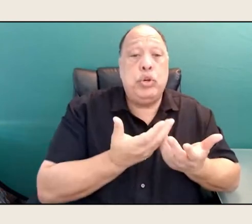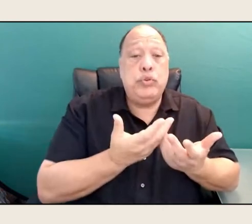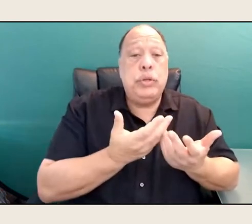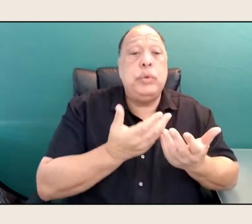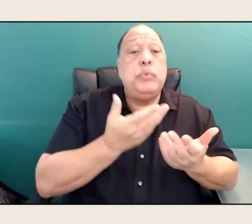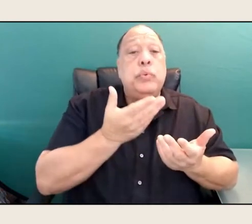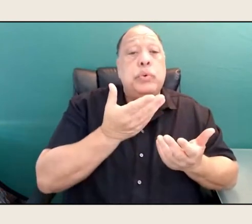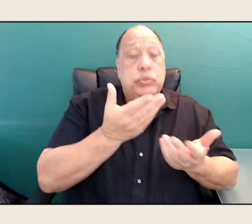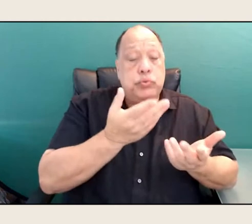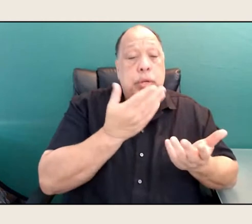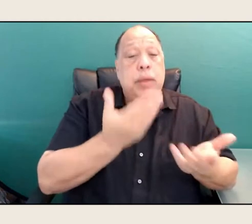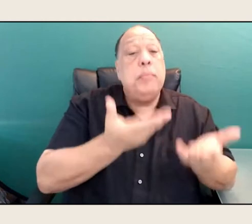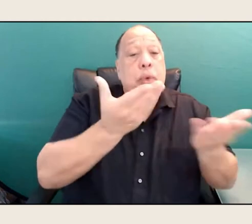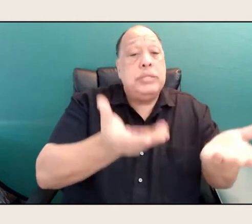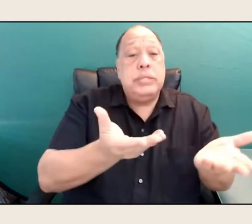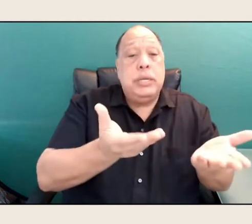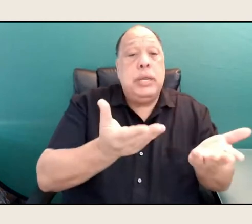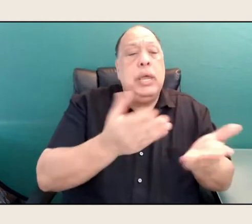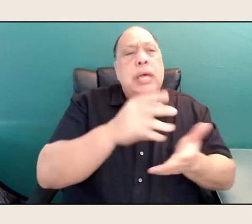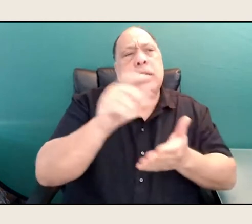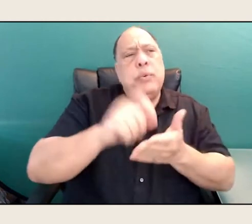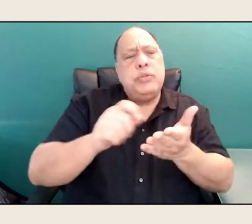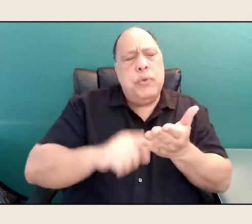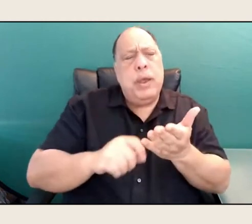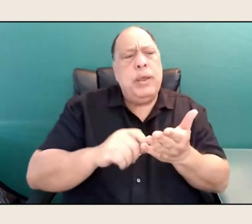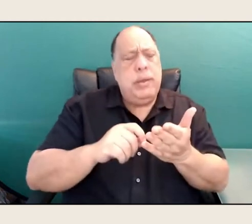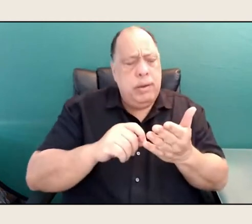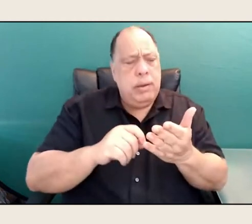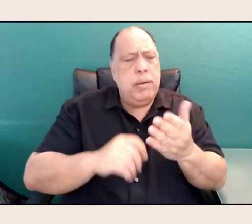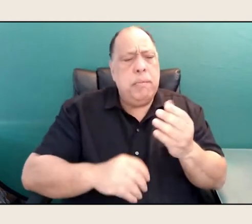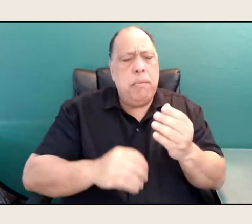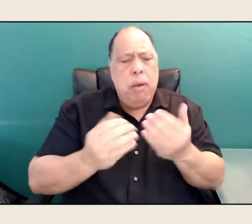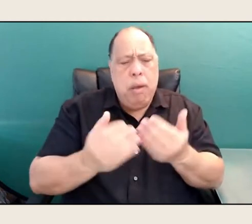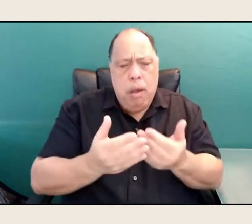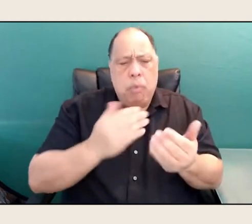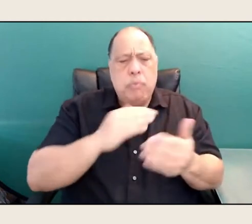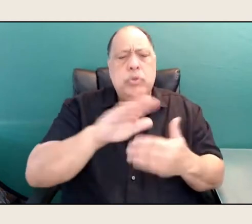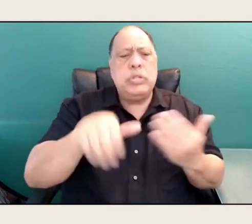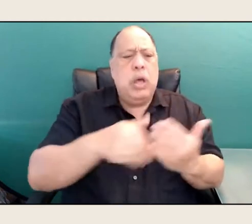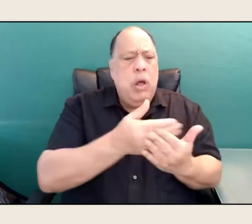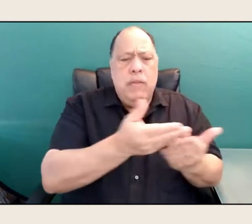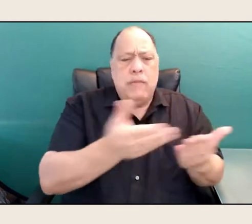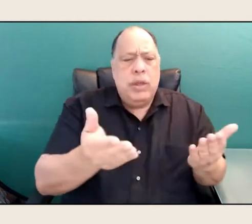that we were, all of us, almost all of us were in a generation of virality.